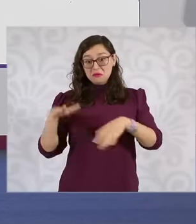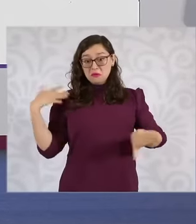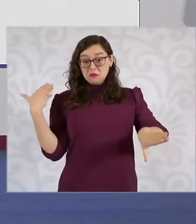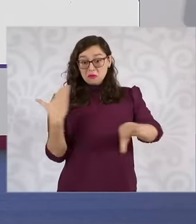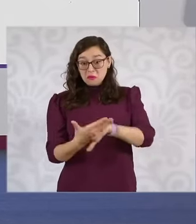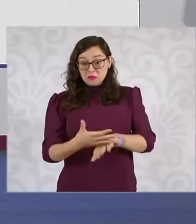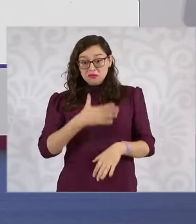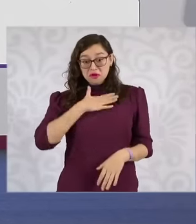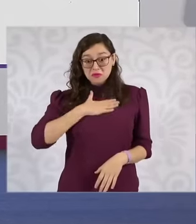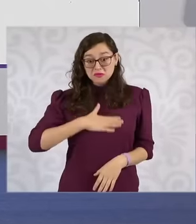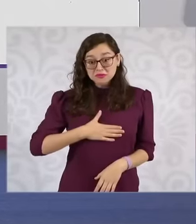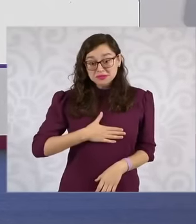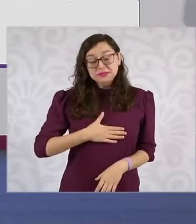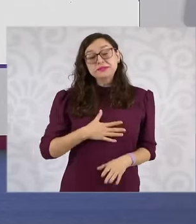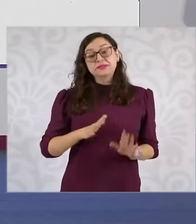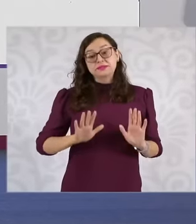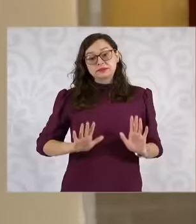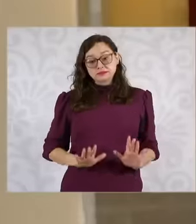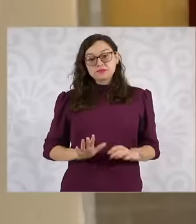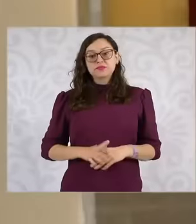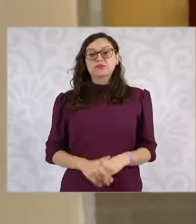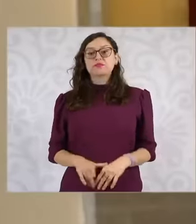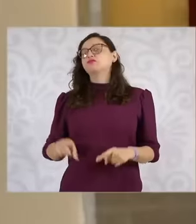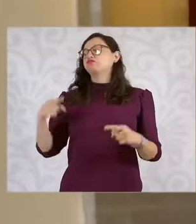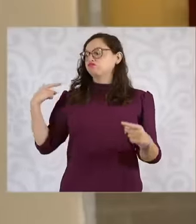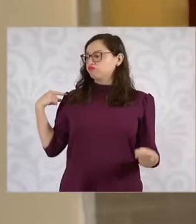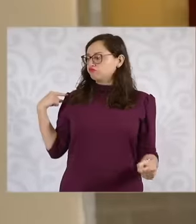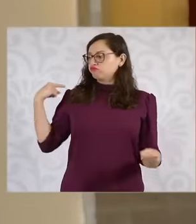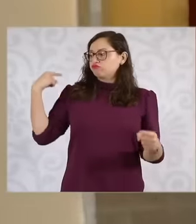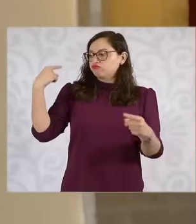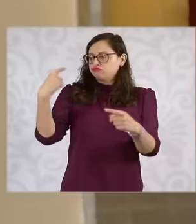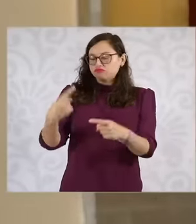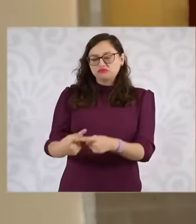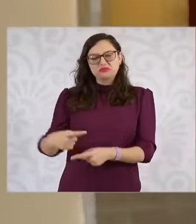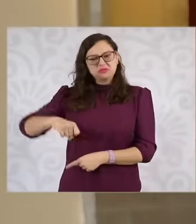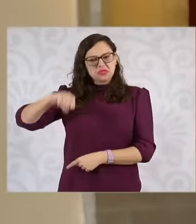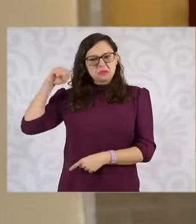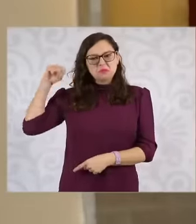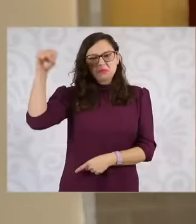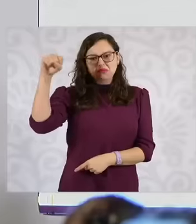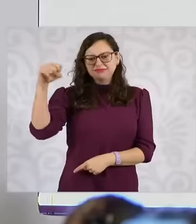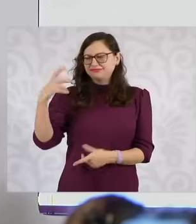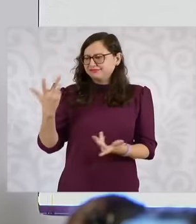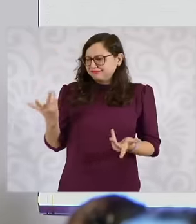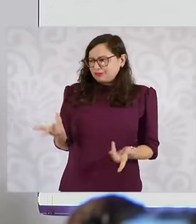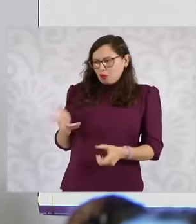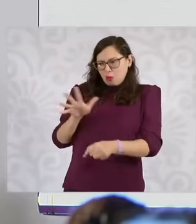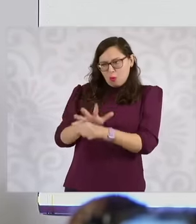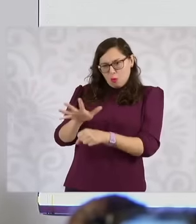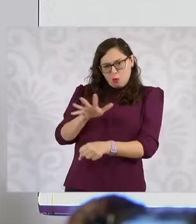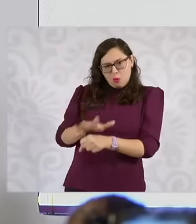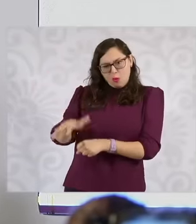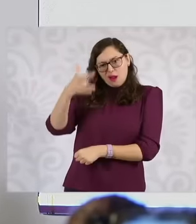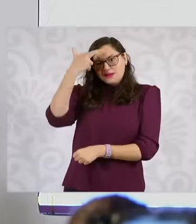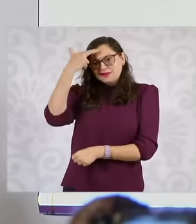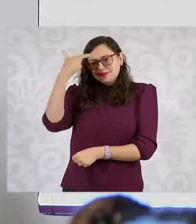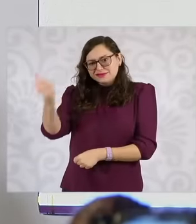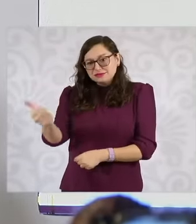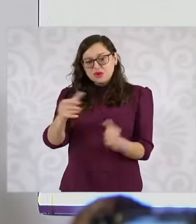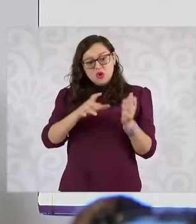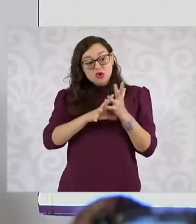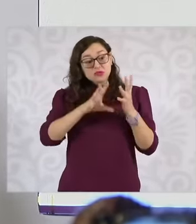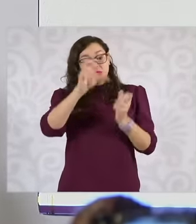to date even though all the procedures established by the Constitution for constitutional reform were exactly complied with,